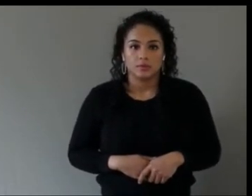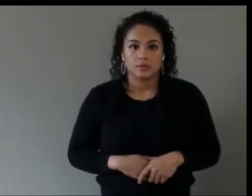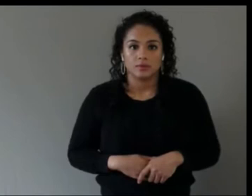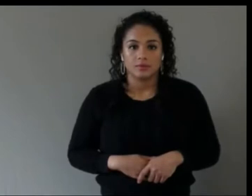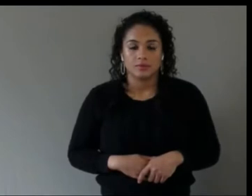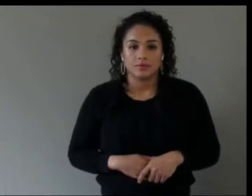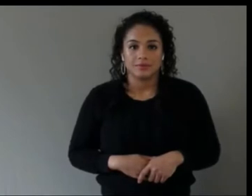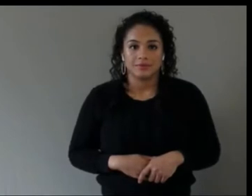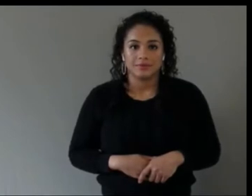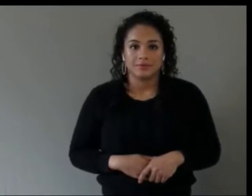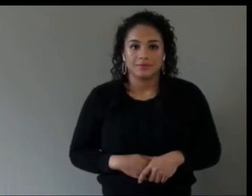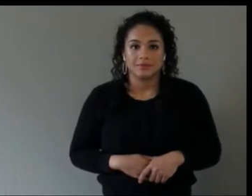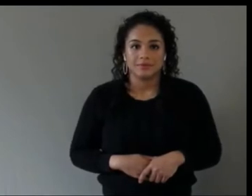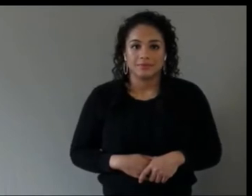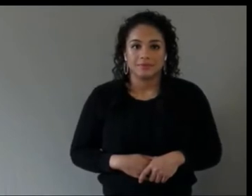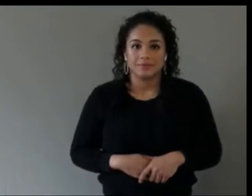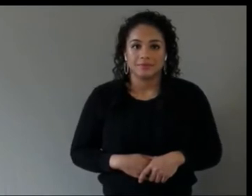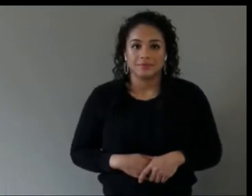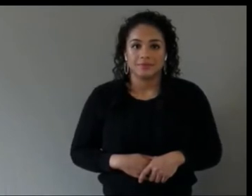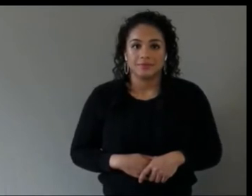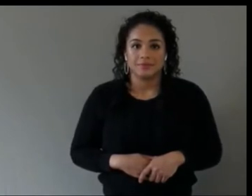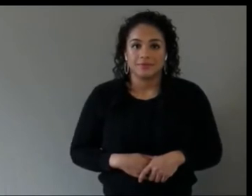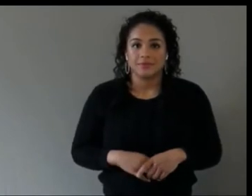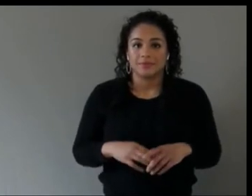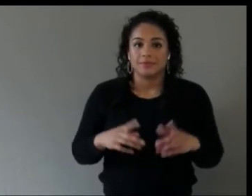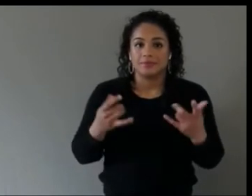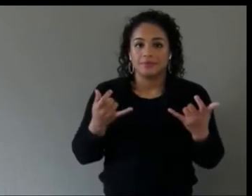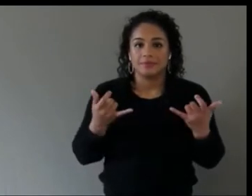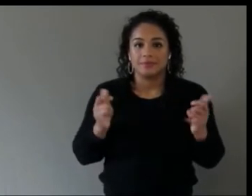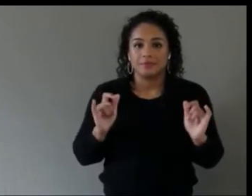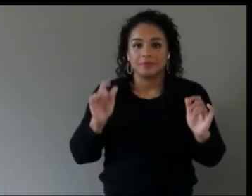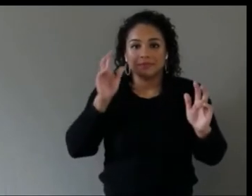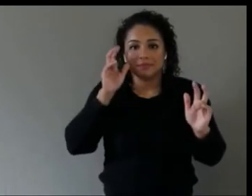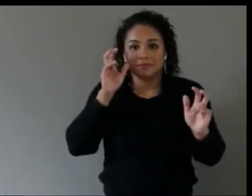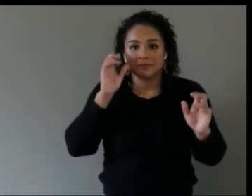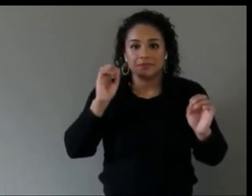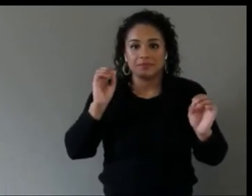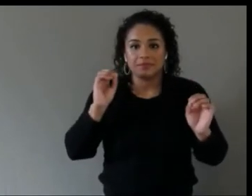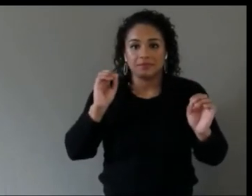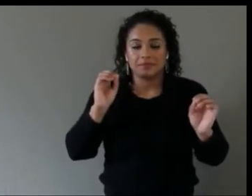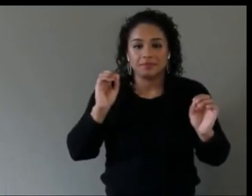Thank you, Christine. So our the next question is from Deb on Slack.